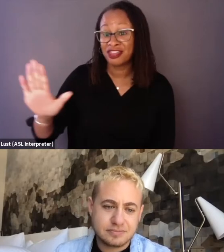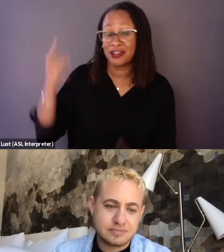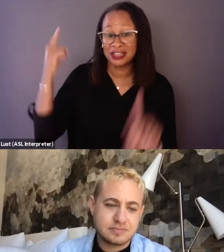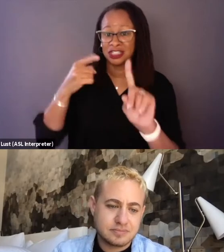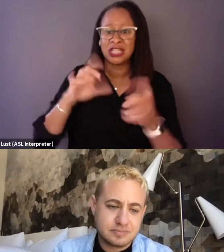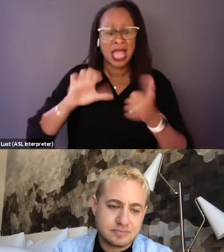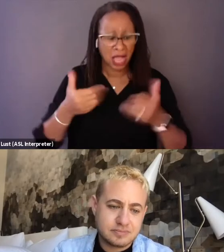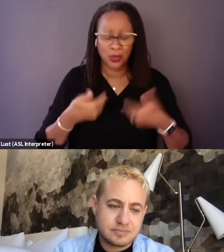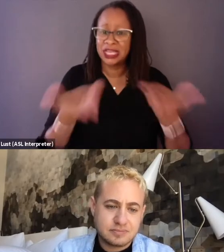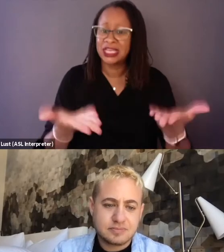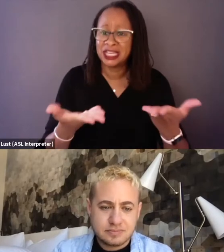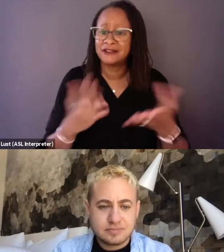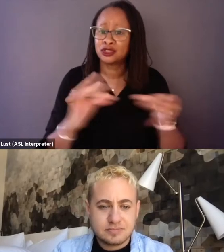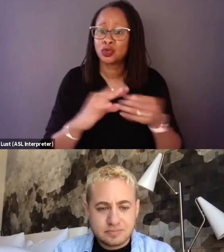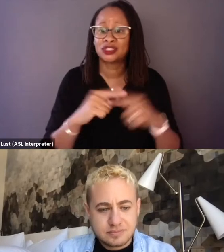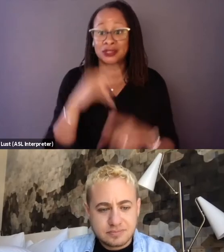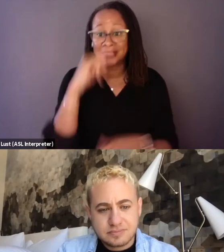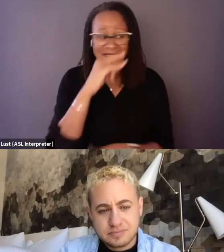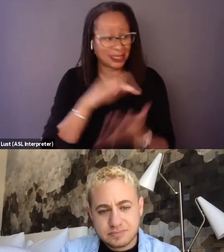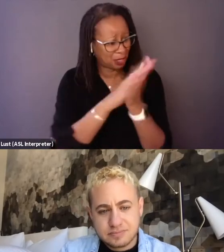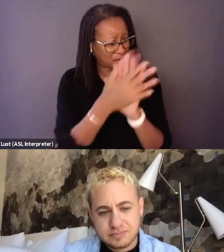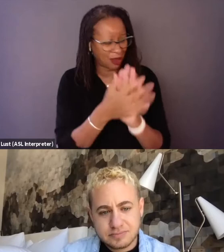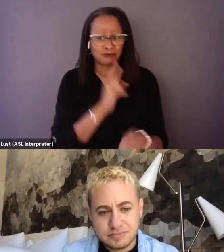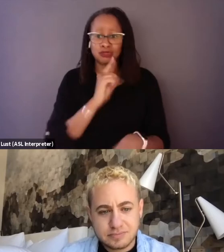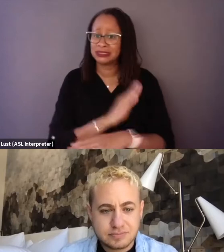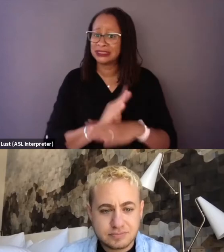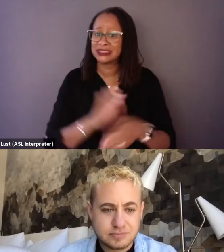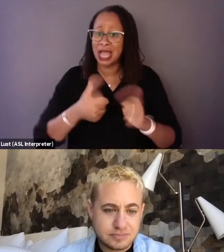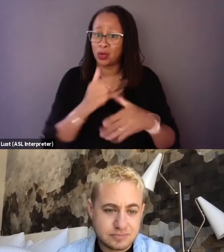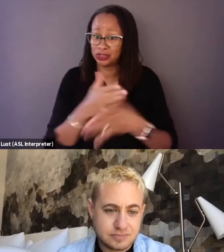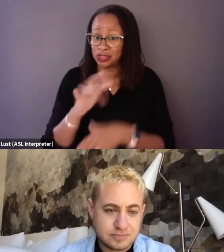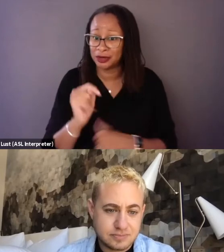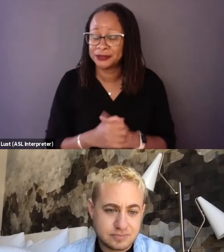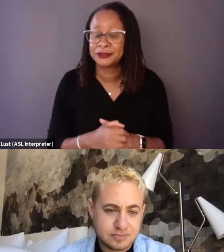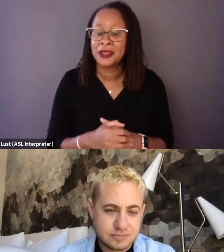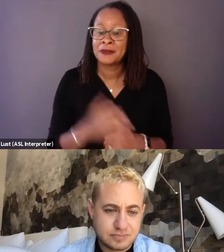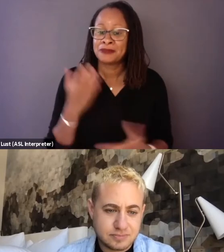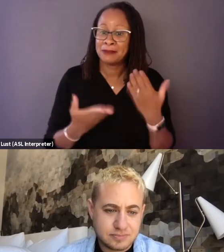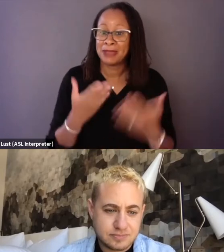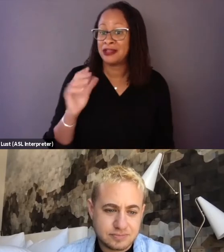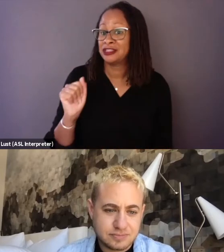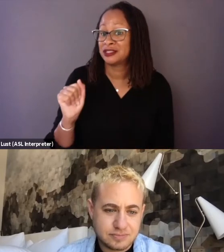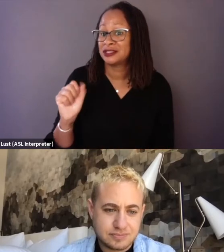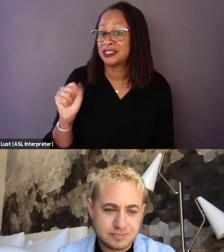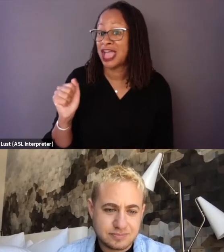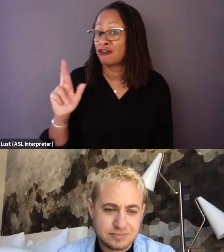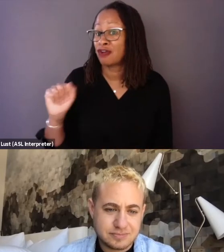and be as authentic as possible in sharing them? And I think maybe Sarah Rose and Mack weren't absolutely aware of that.